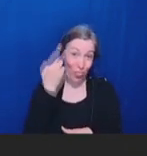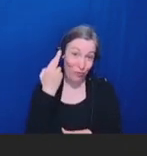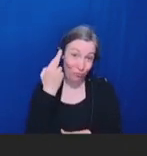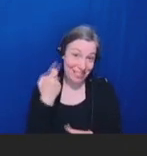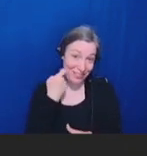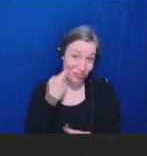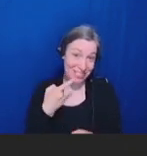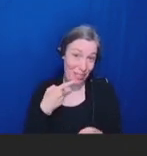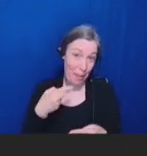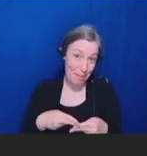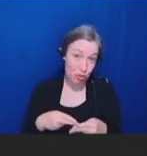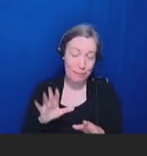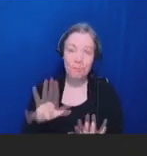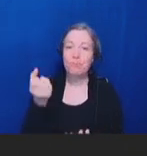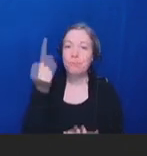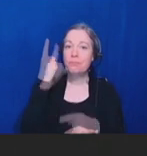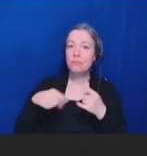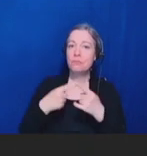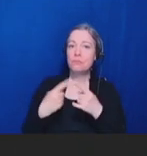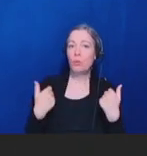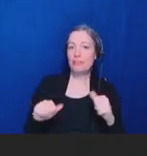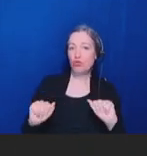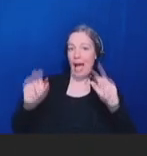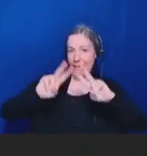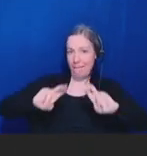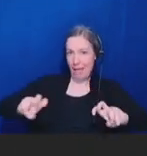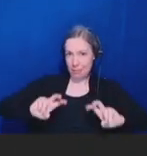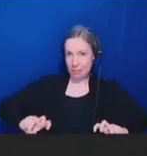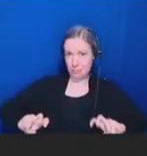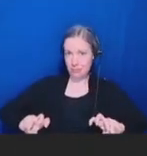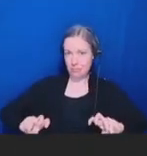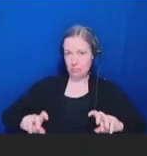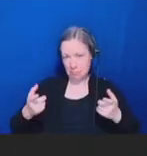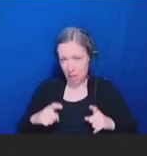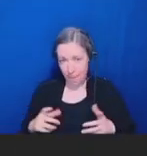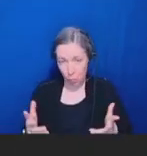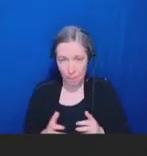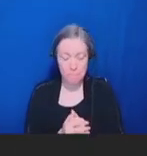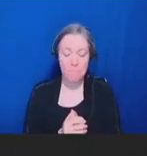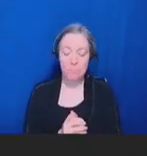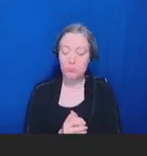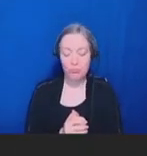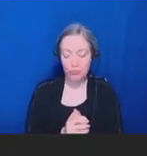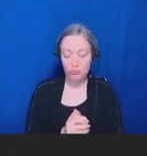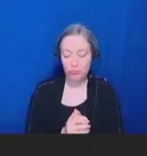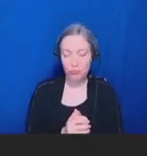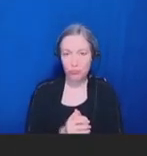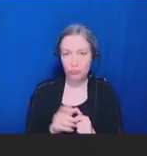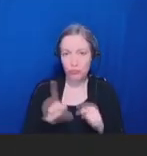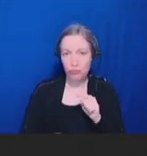When we attempted to do the analysis, we could not get any findings that were statistically